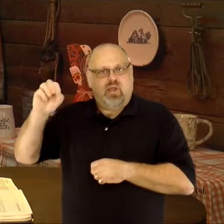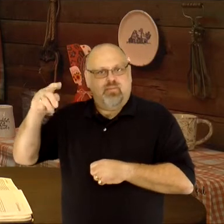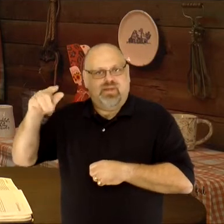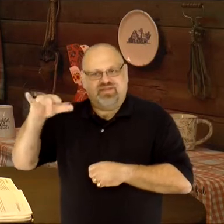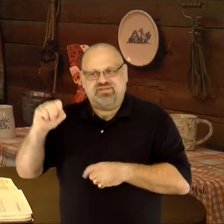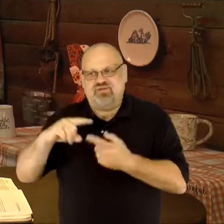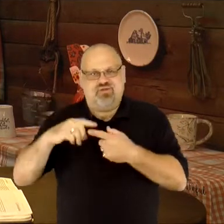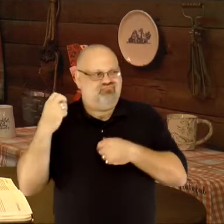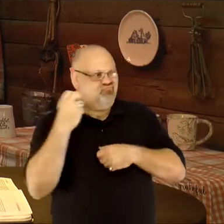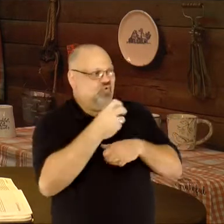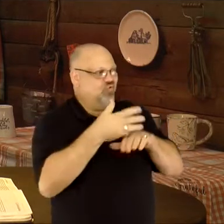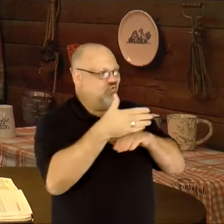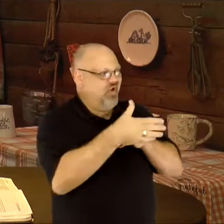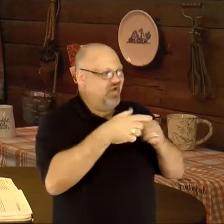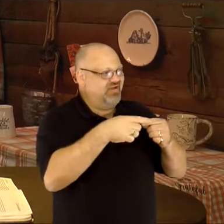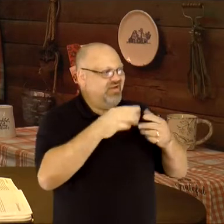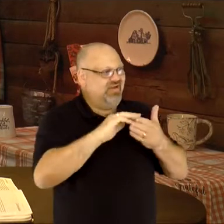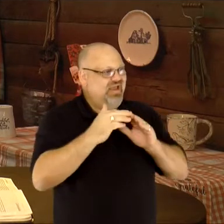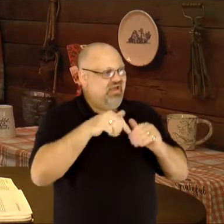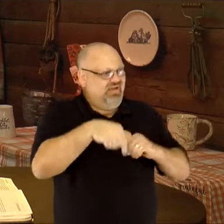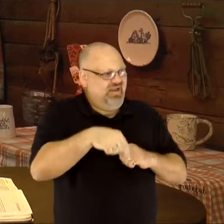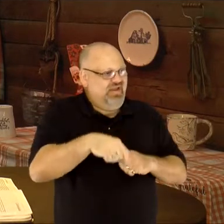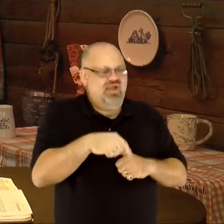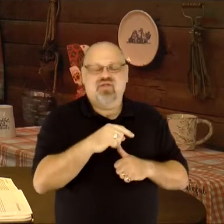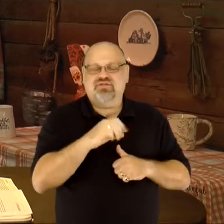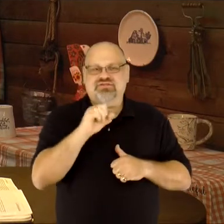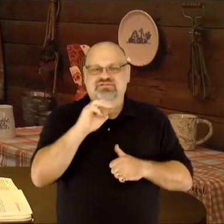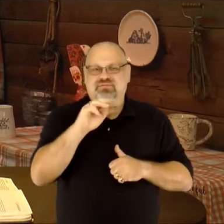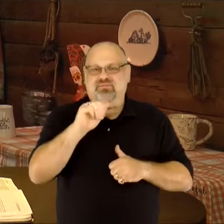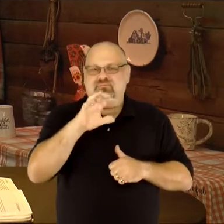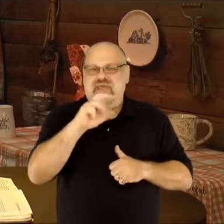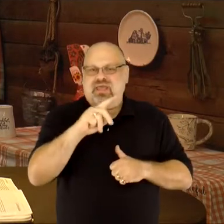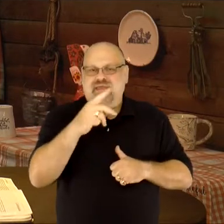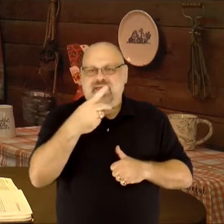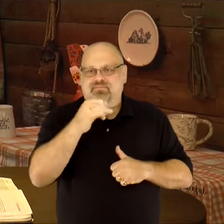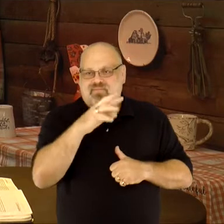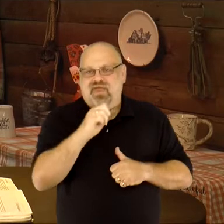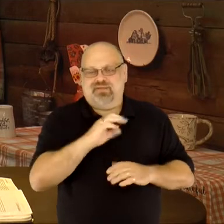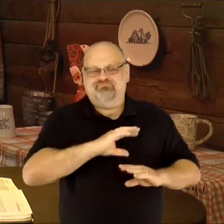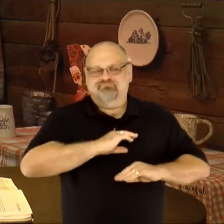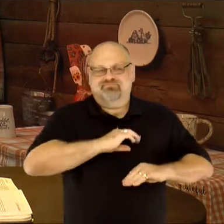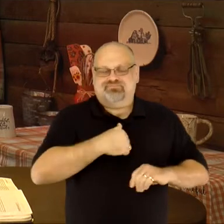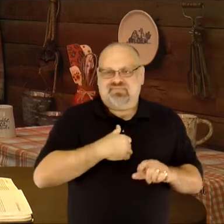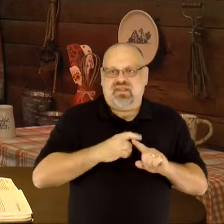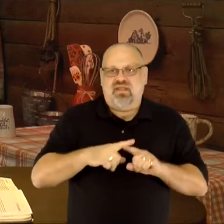for me. Have I ever mentioned that I was actually awarded a college scholarship for preaching a short